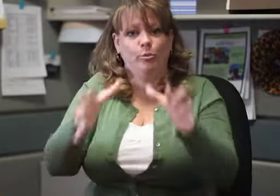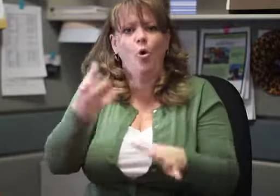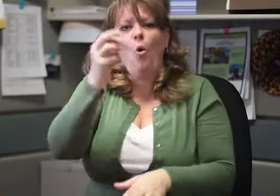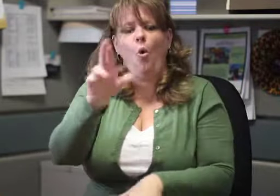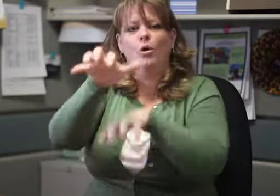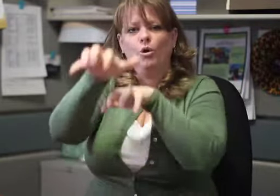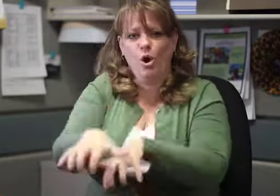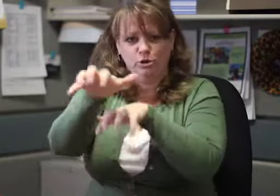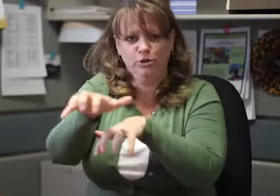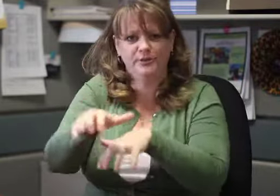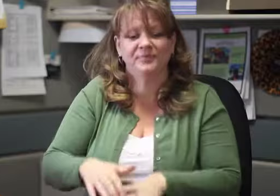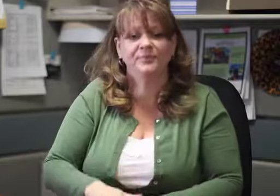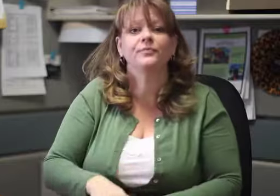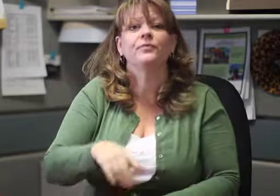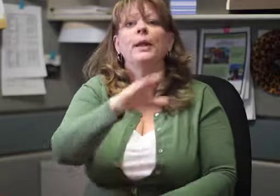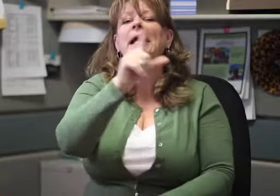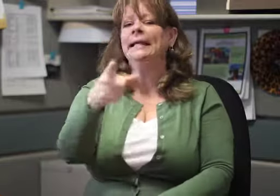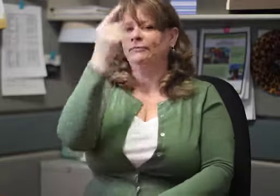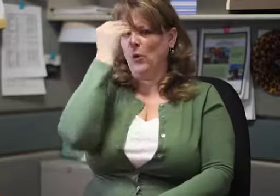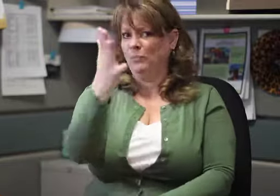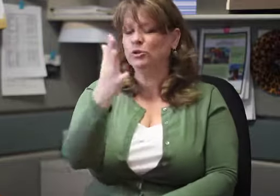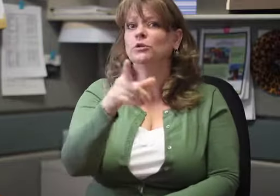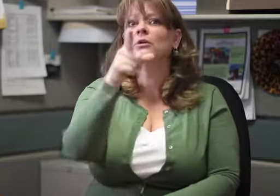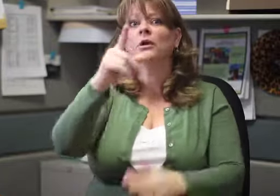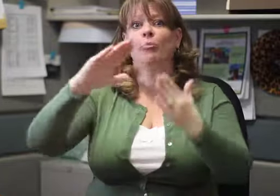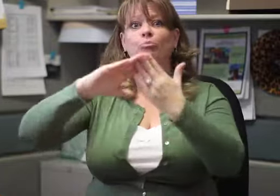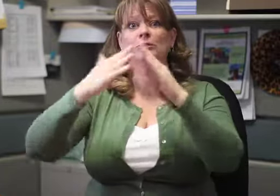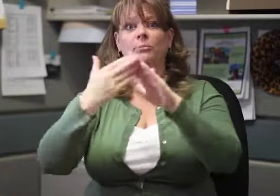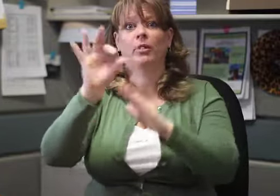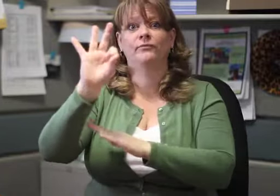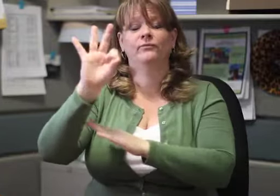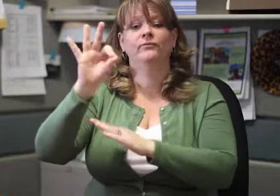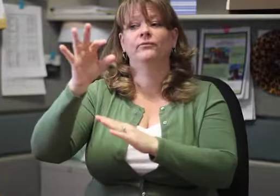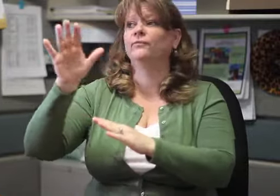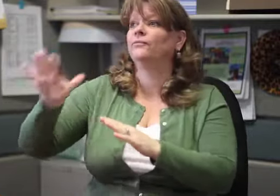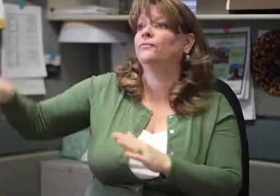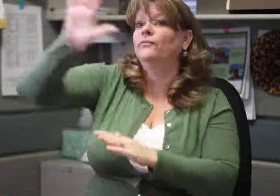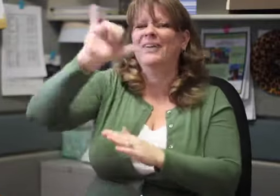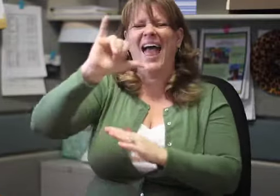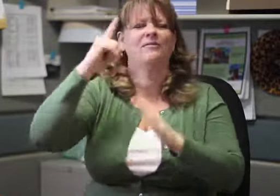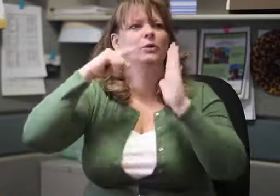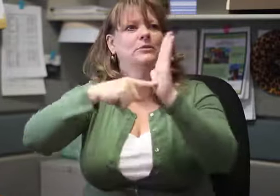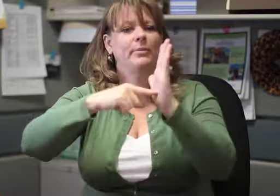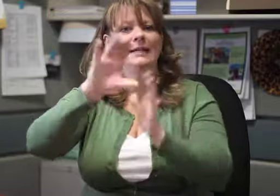Also, you should be advised, that we do not provide services for municipal courts, such as for the City of Aurora